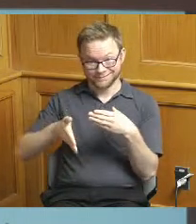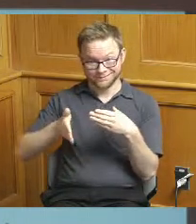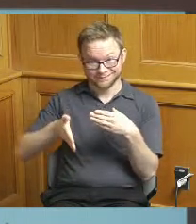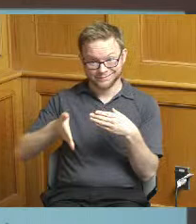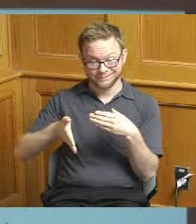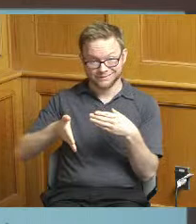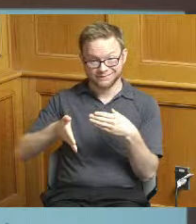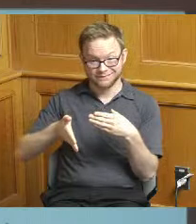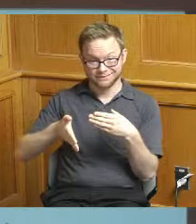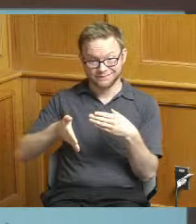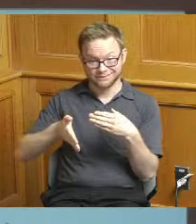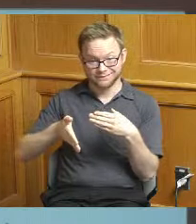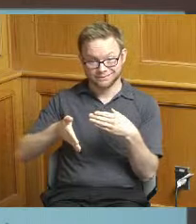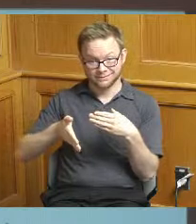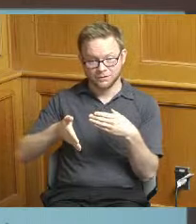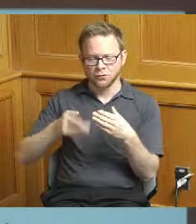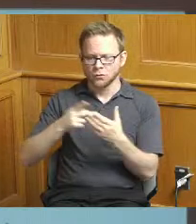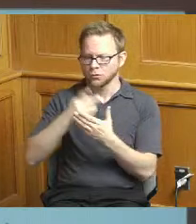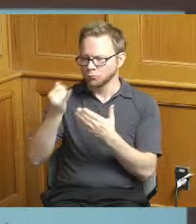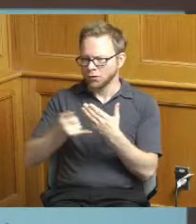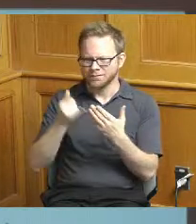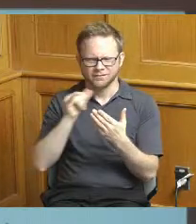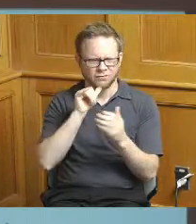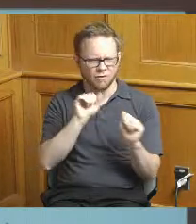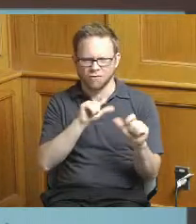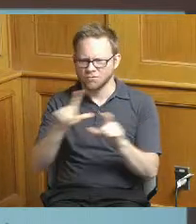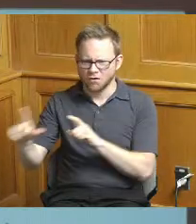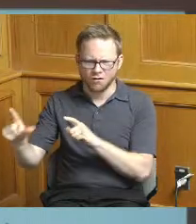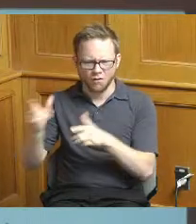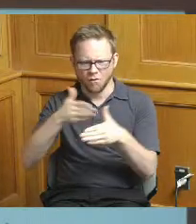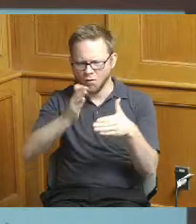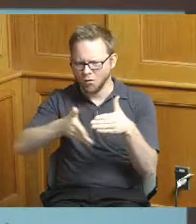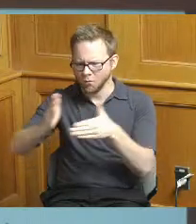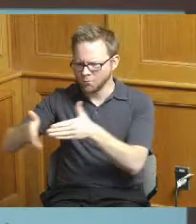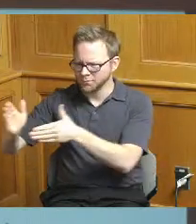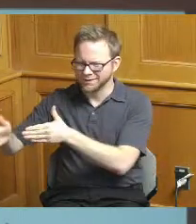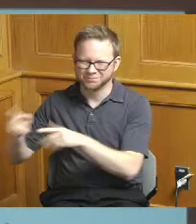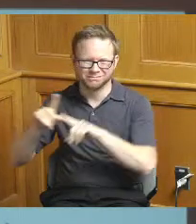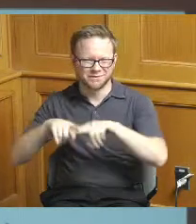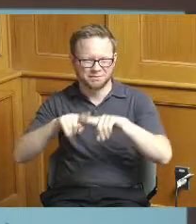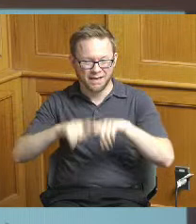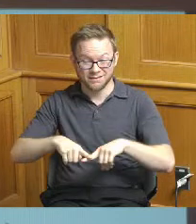you know completed projects really just depends on on what projects were part of the CIP that year